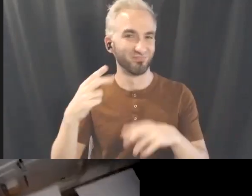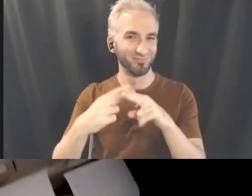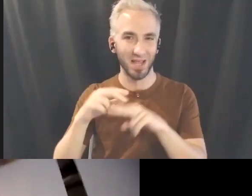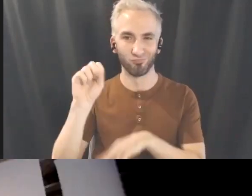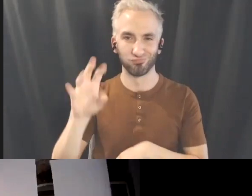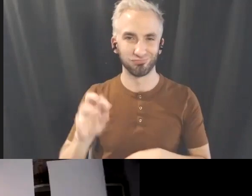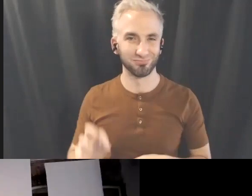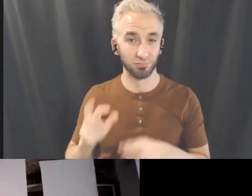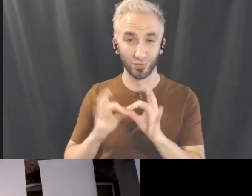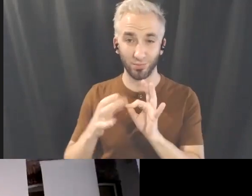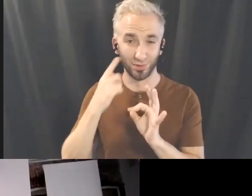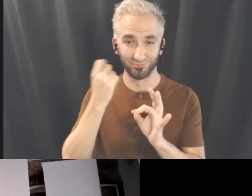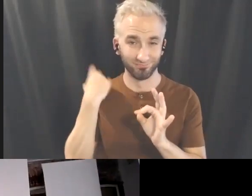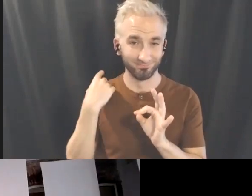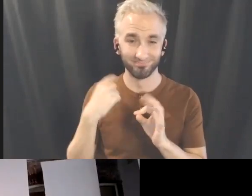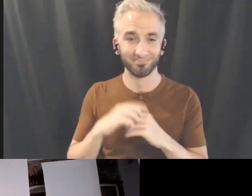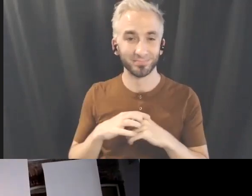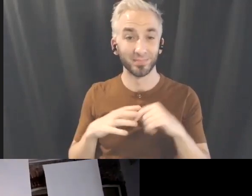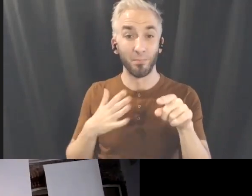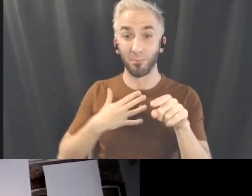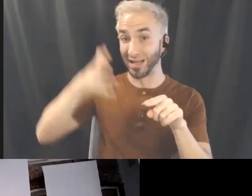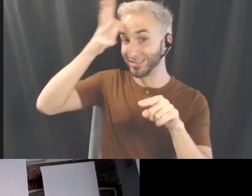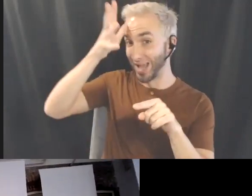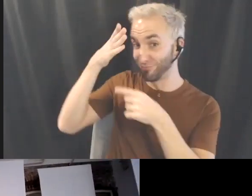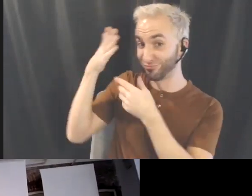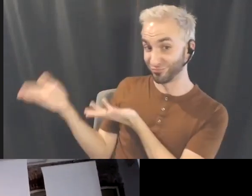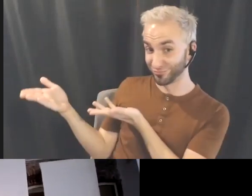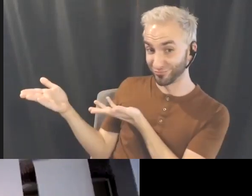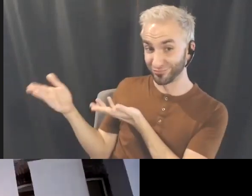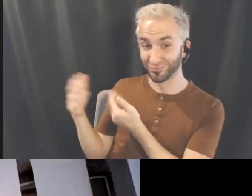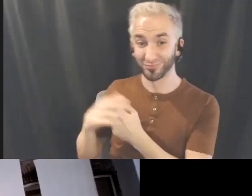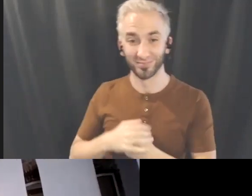live painting there and there's Junjie Wang who's boarding